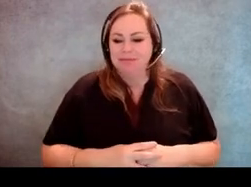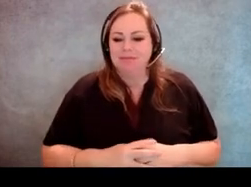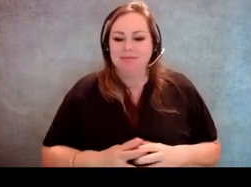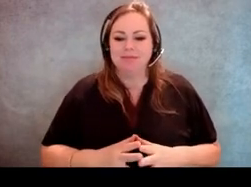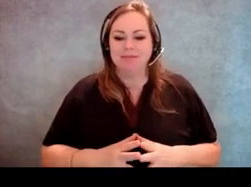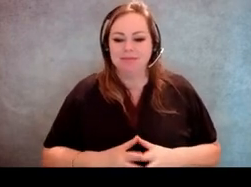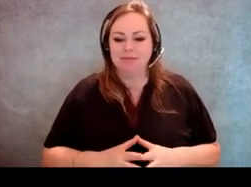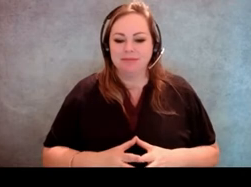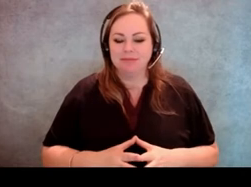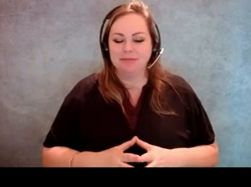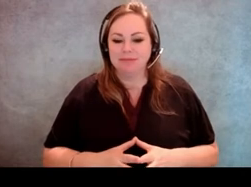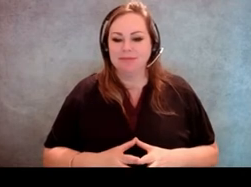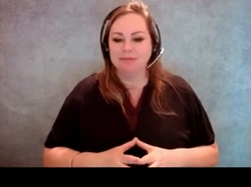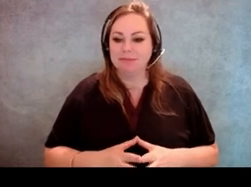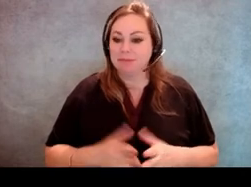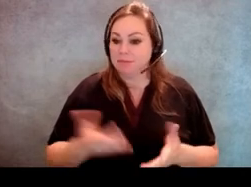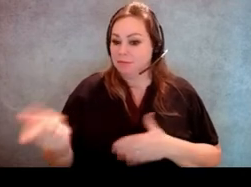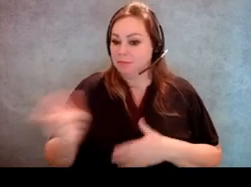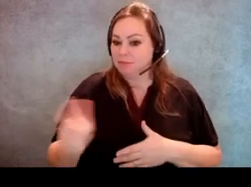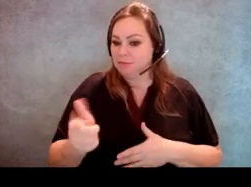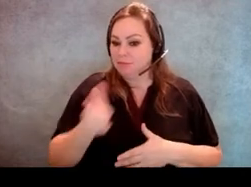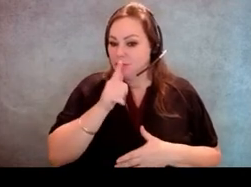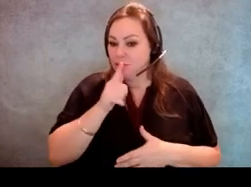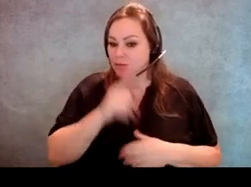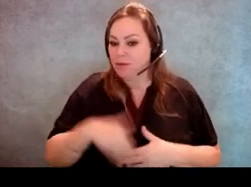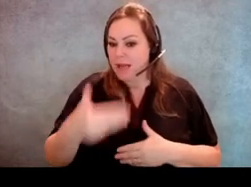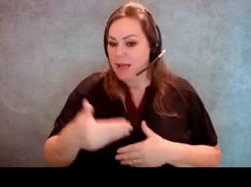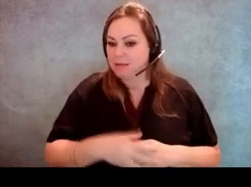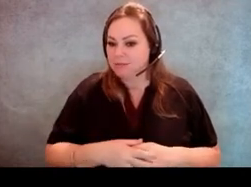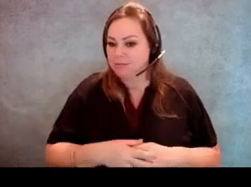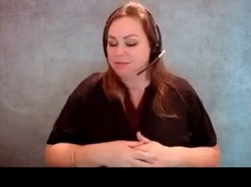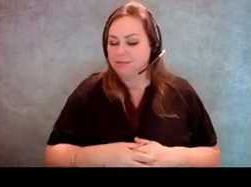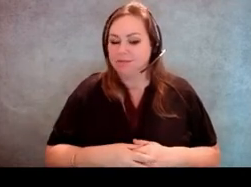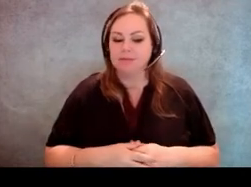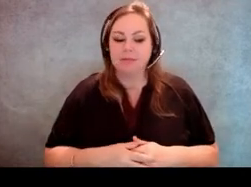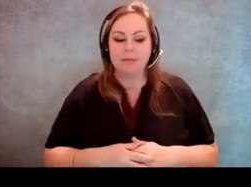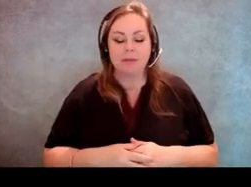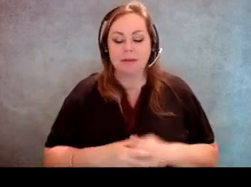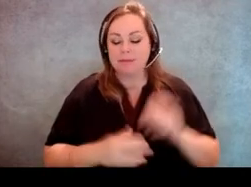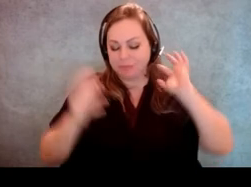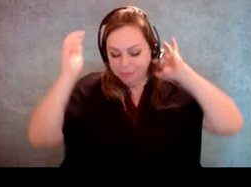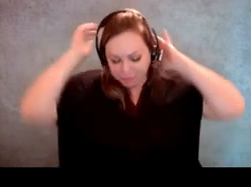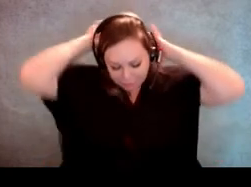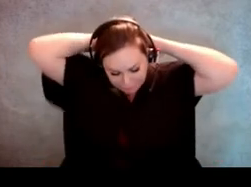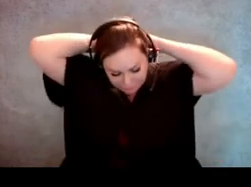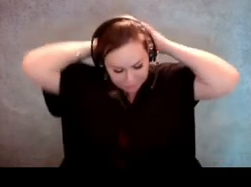Would you like to take this one? [Jeff Miller] Well, I was gonna say, and I think you mentioned this before, but under the Voting Rights Act,